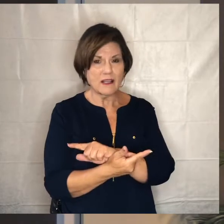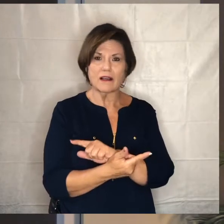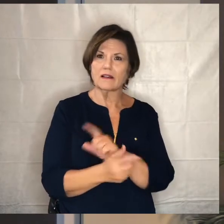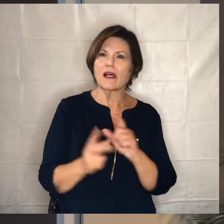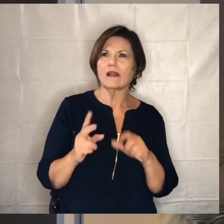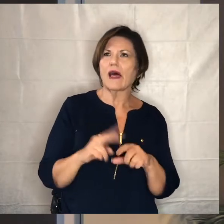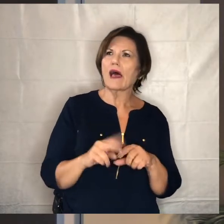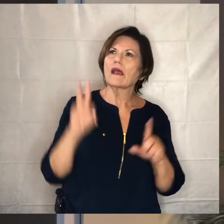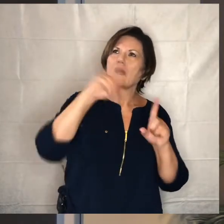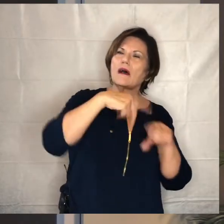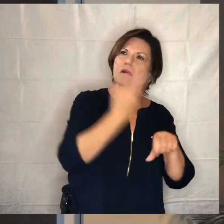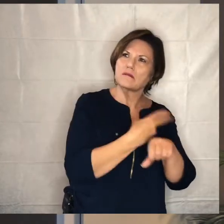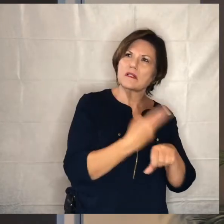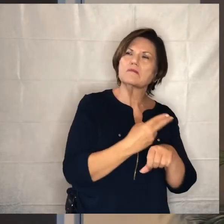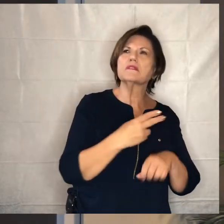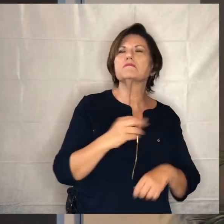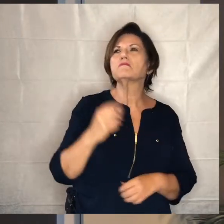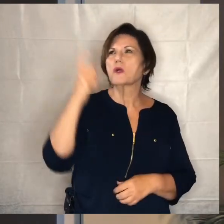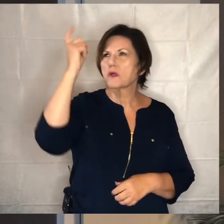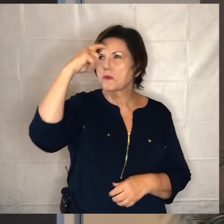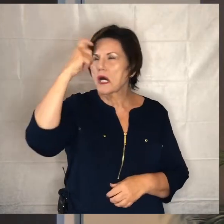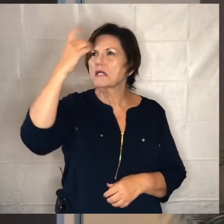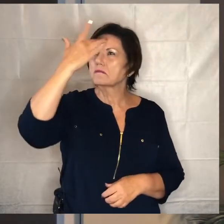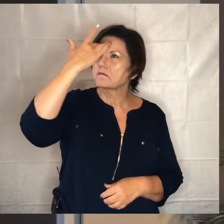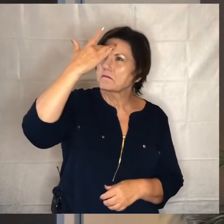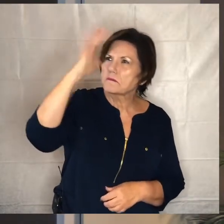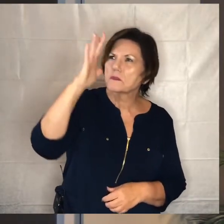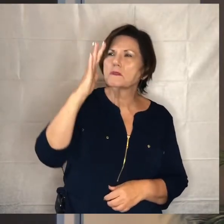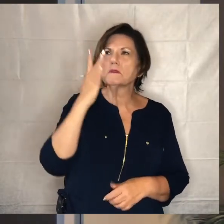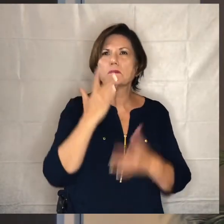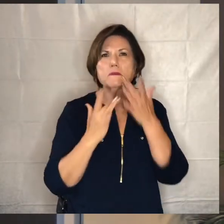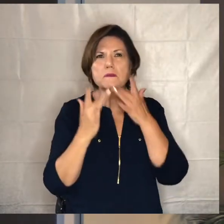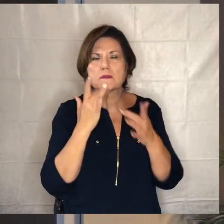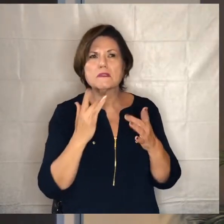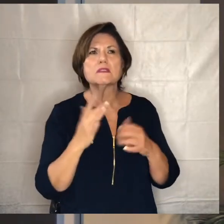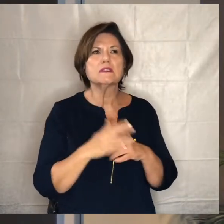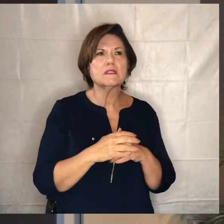wise sensible intelligent prudent uh you know and